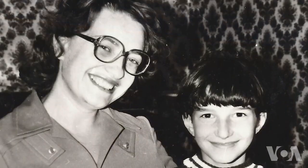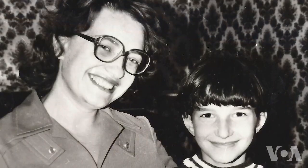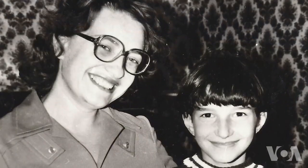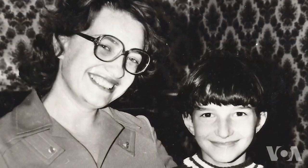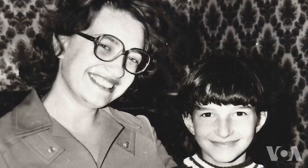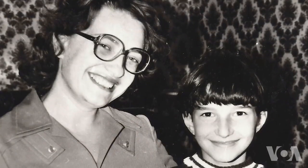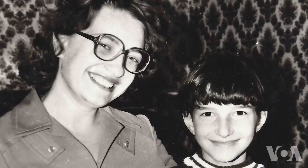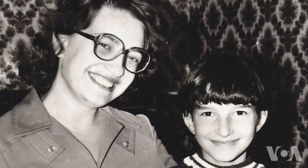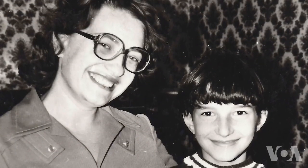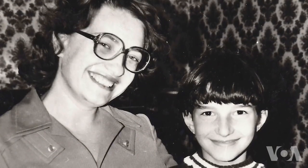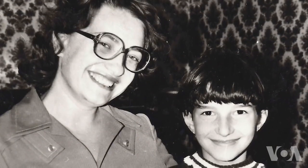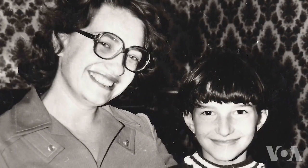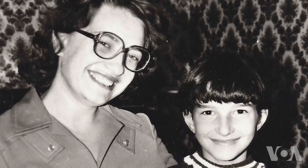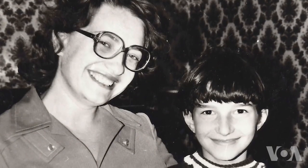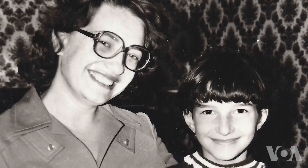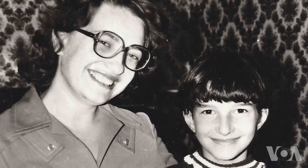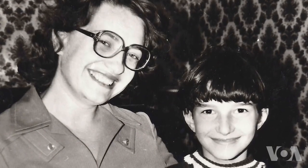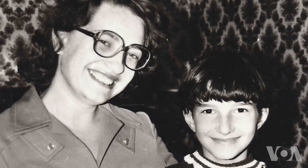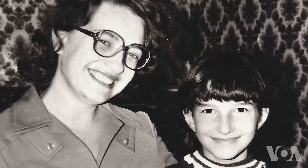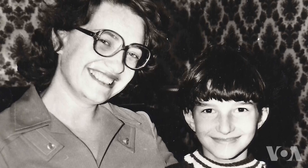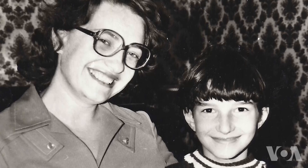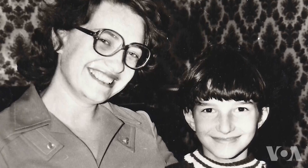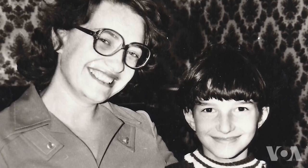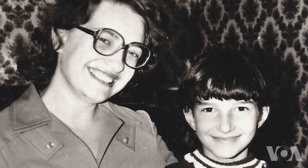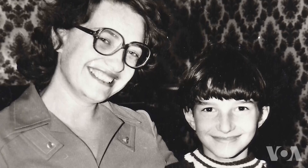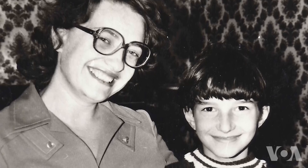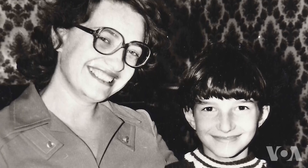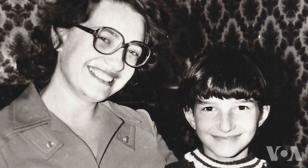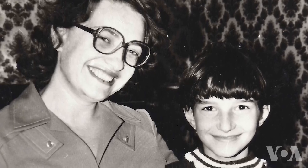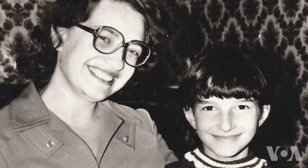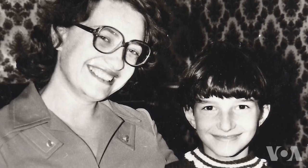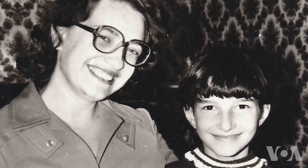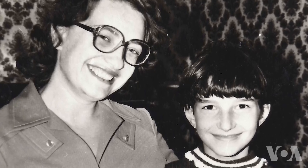I’m so appreciative of my parents. They gave me the opportunity to move here.